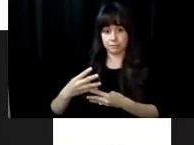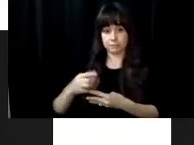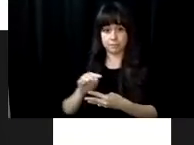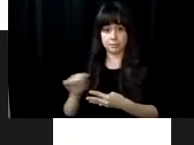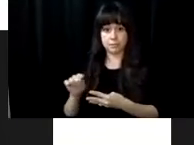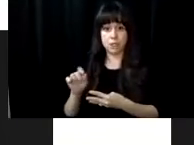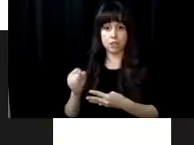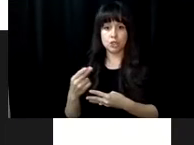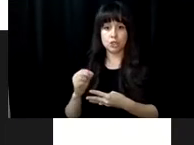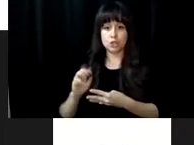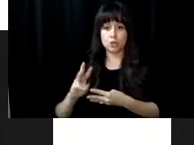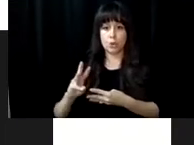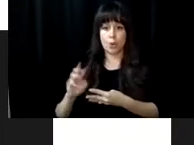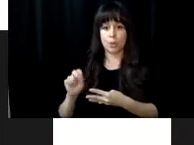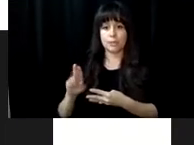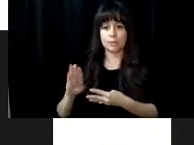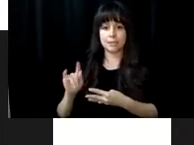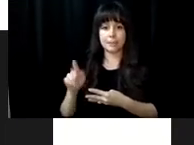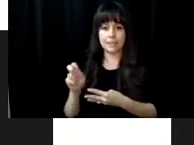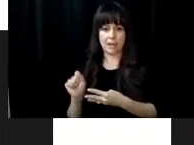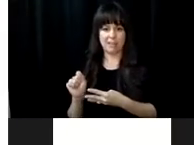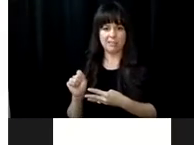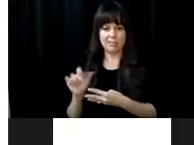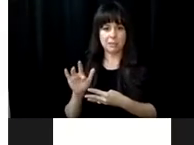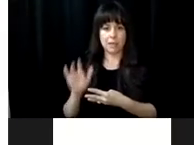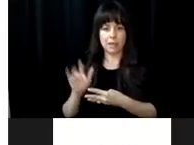, click on the closed captioning box on the bomb Tom of your screen, then